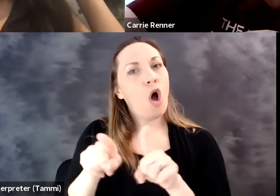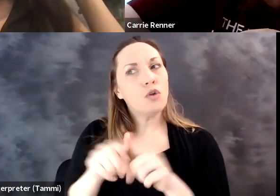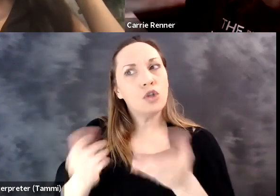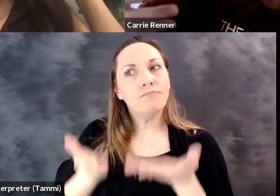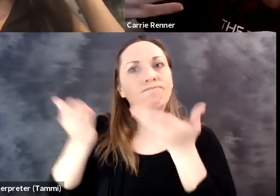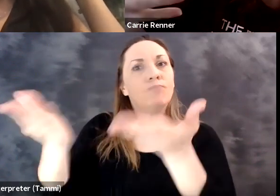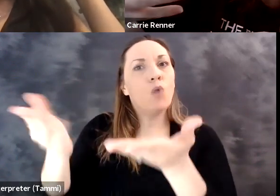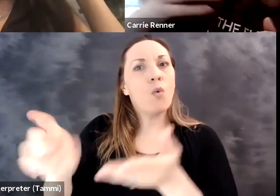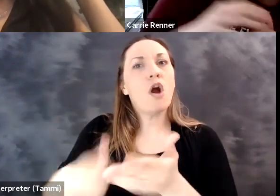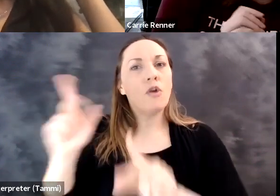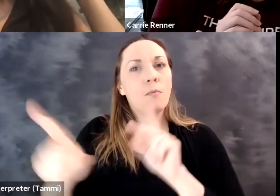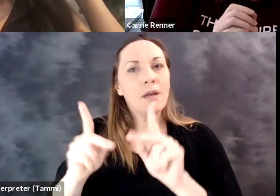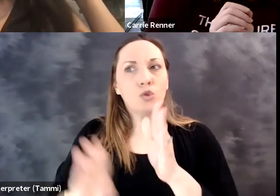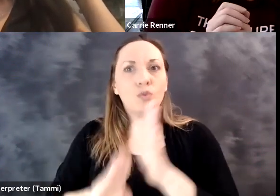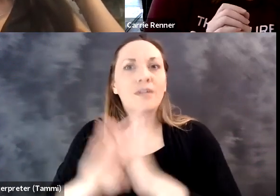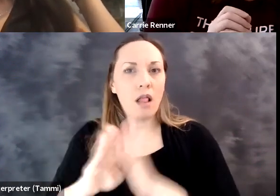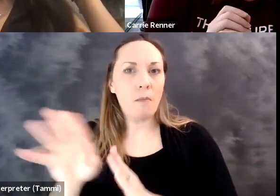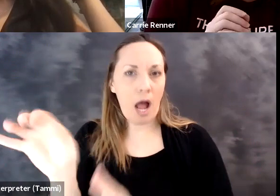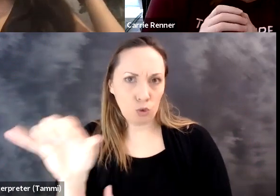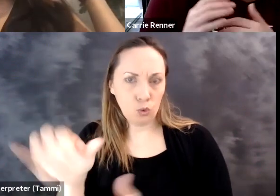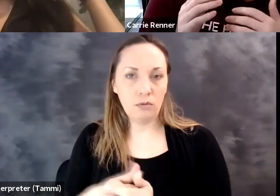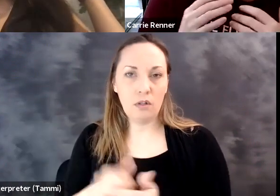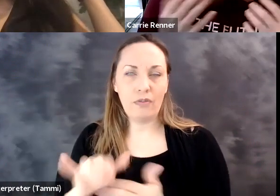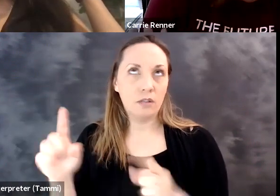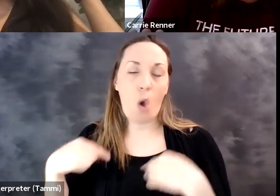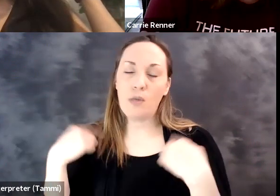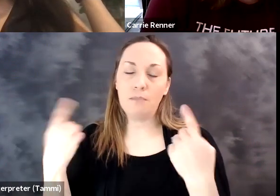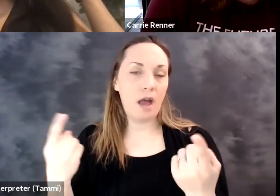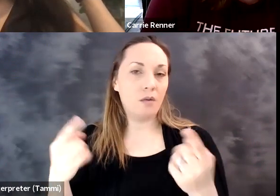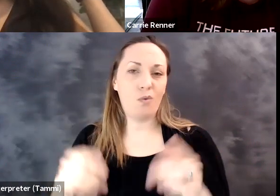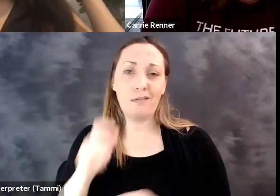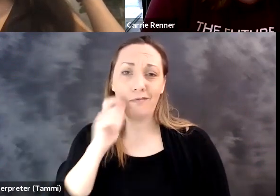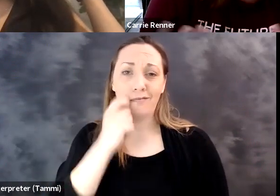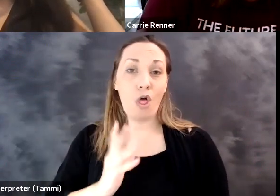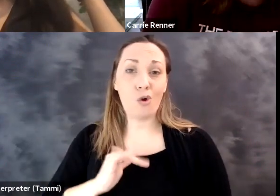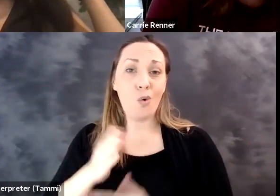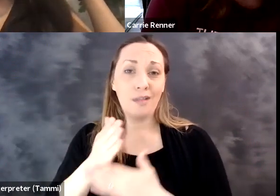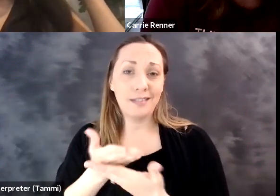it's not just what we consume, it's also the platform that we allow others to develop on.